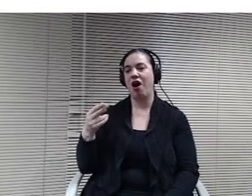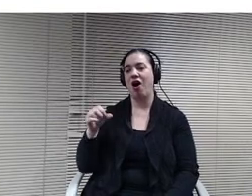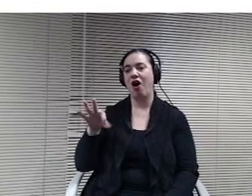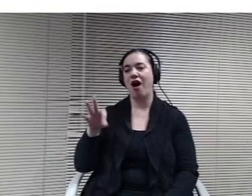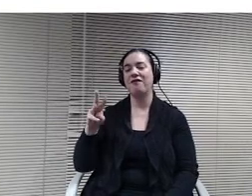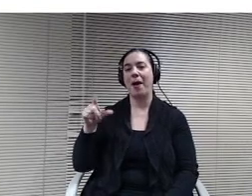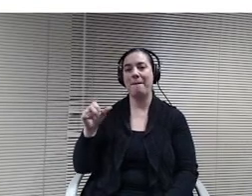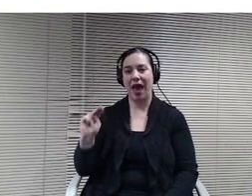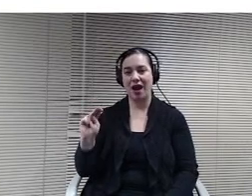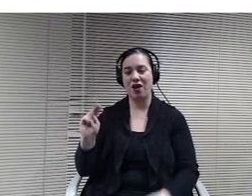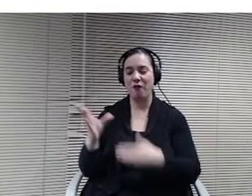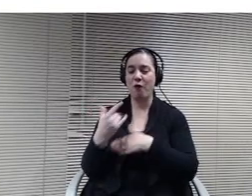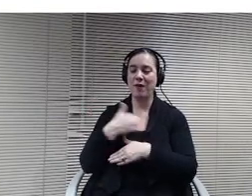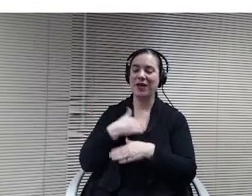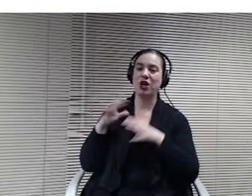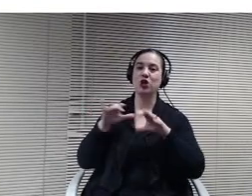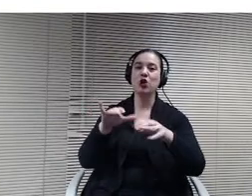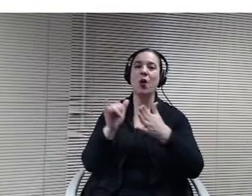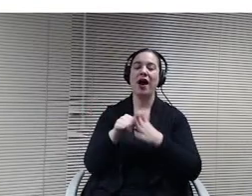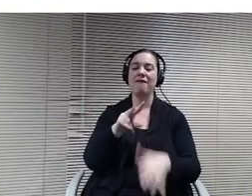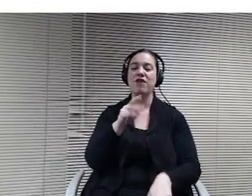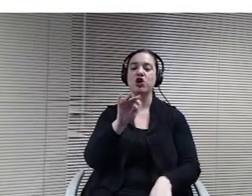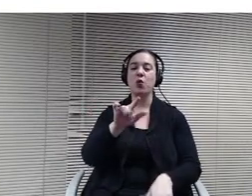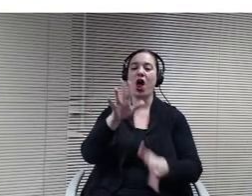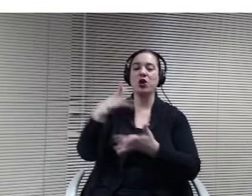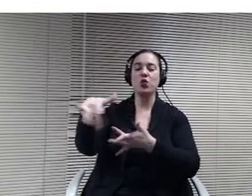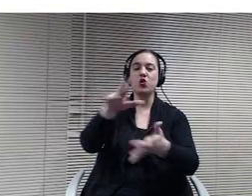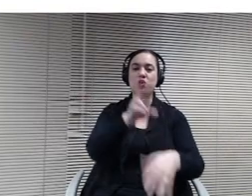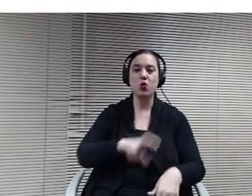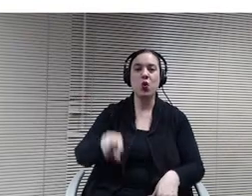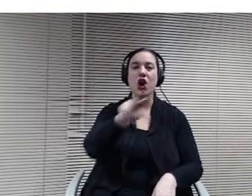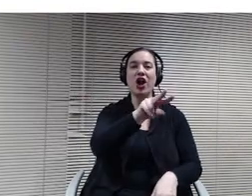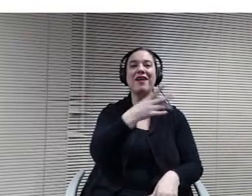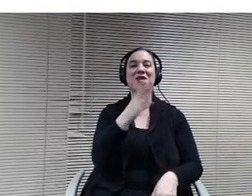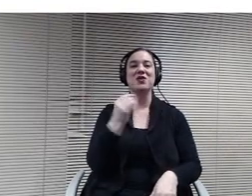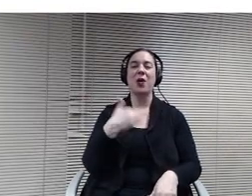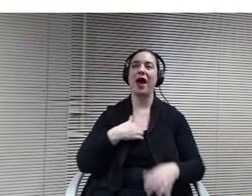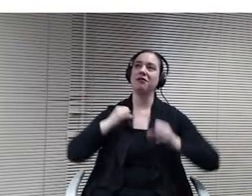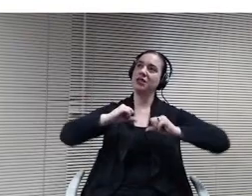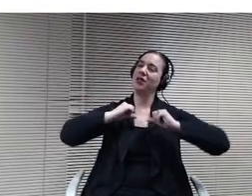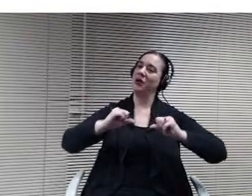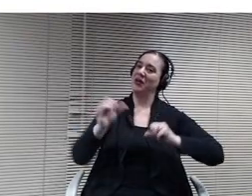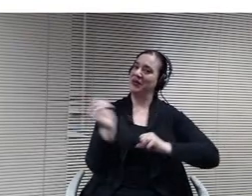deal as well. But again, some of those surprising things that have happened in the midst of this difficult time, that